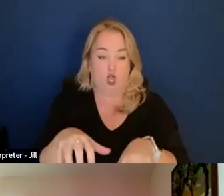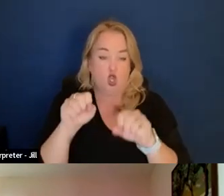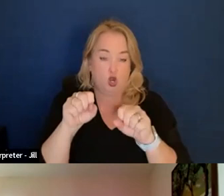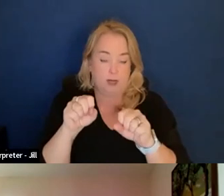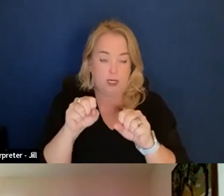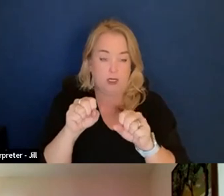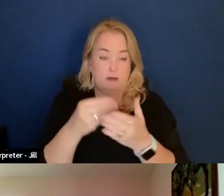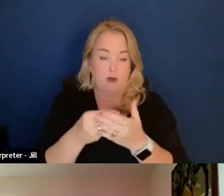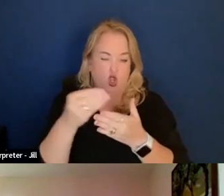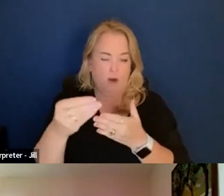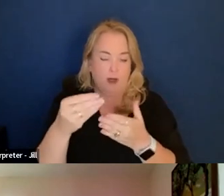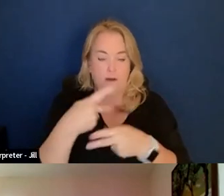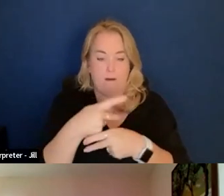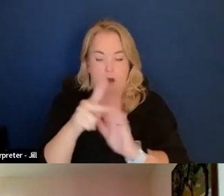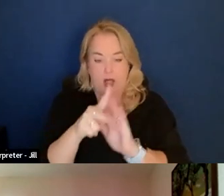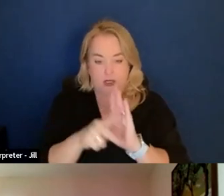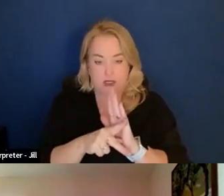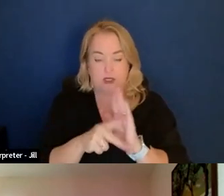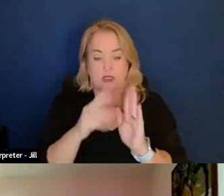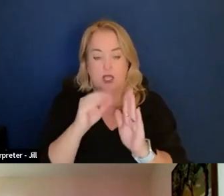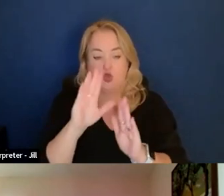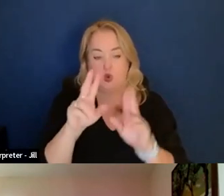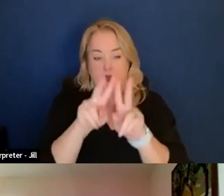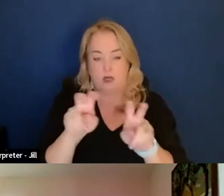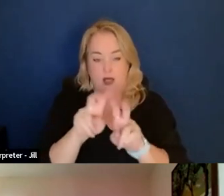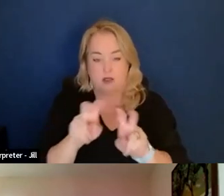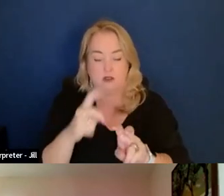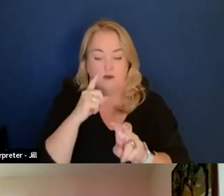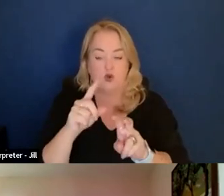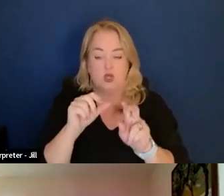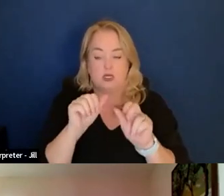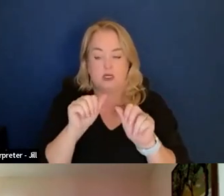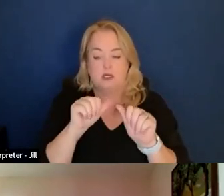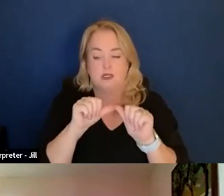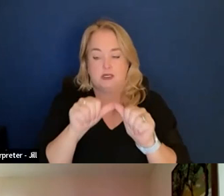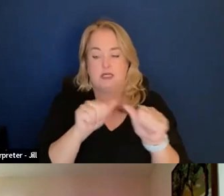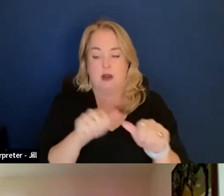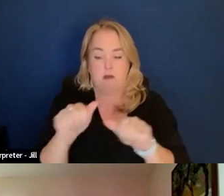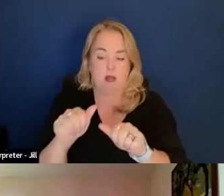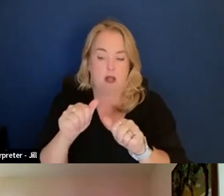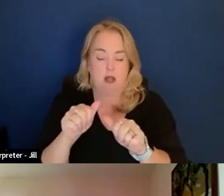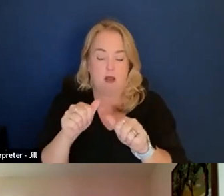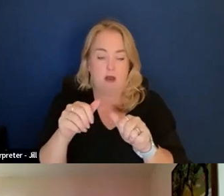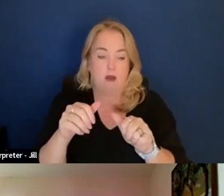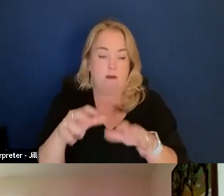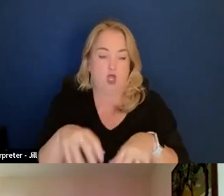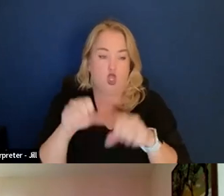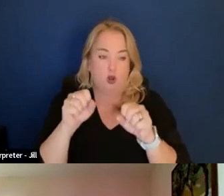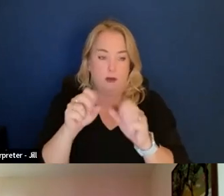in particular, and your in-depth analysis of sustainable procurement policies and associated contract award data.